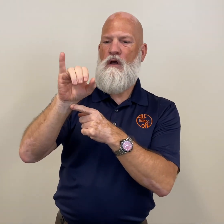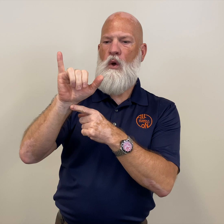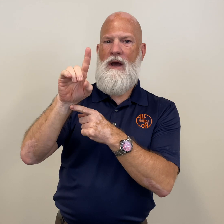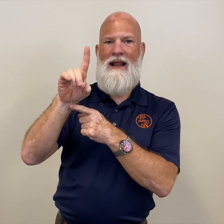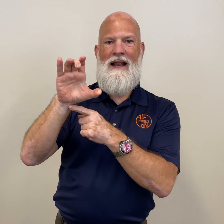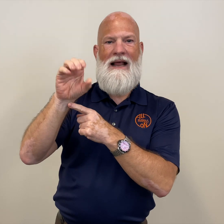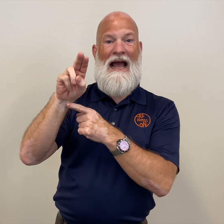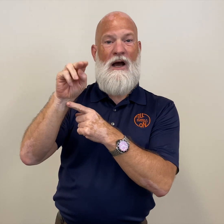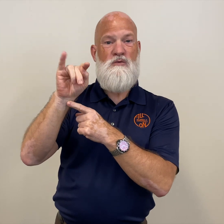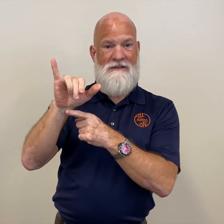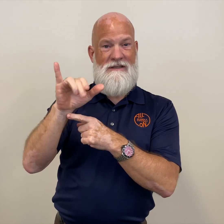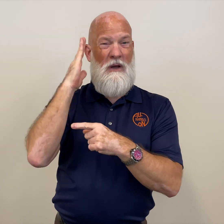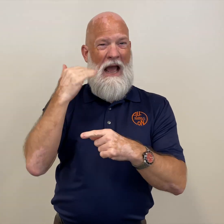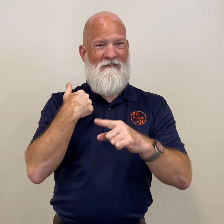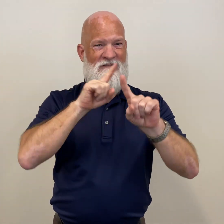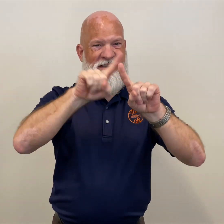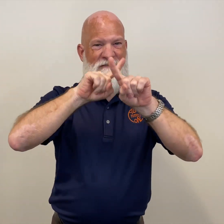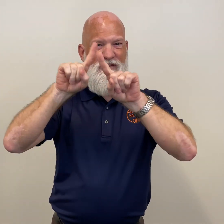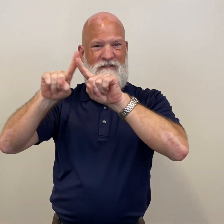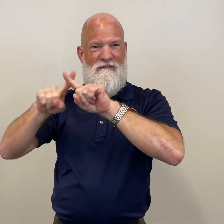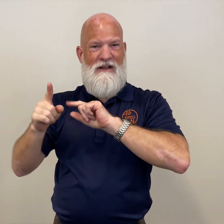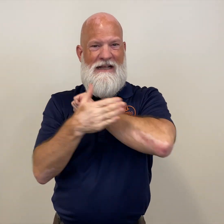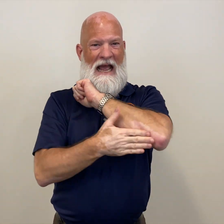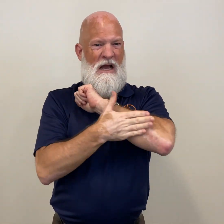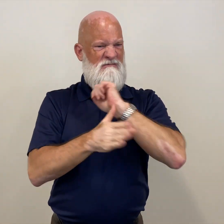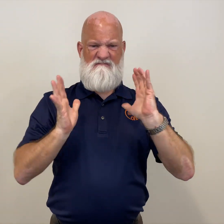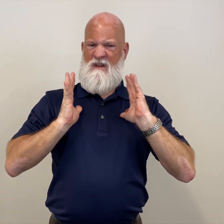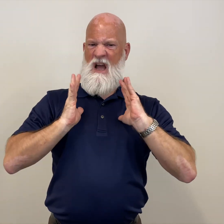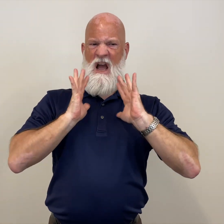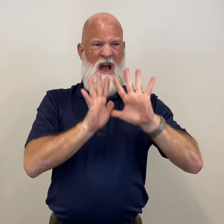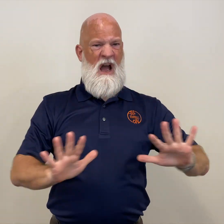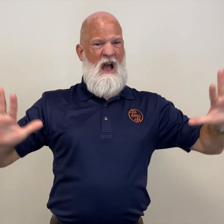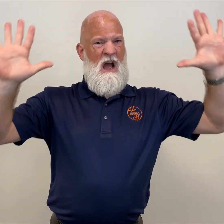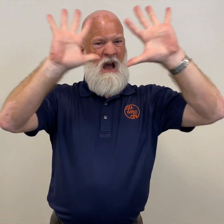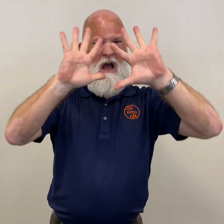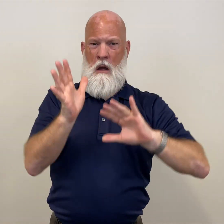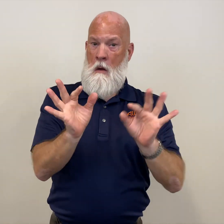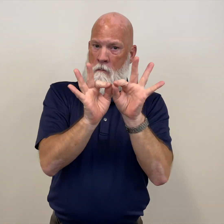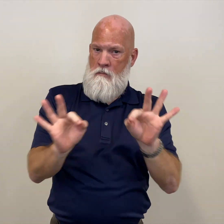you don't necessarily need to be a Floyd County resident